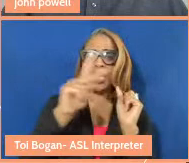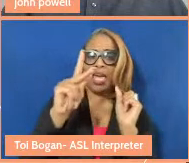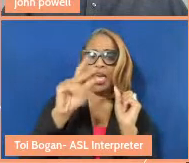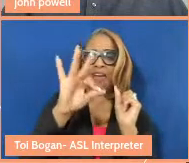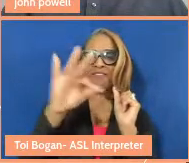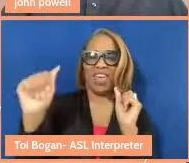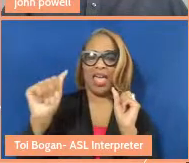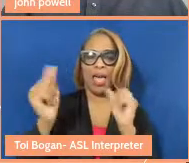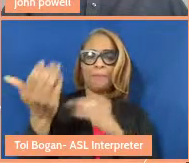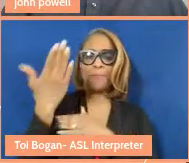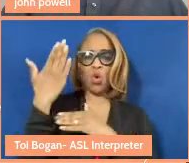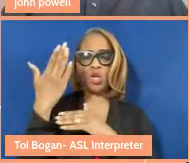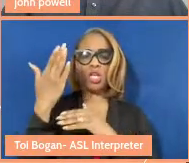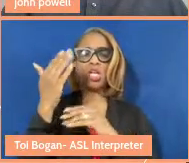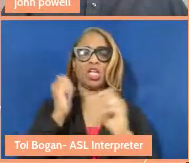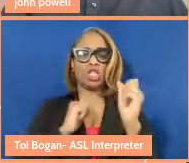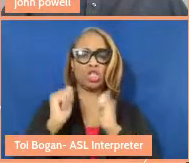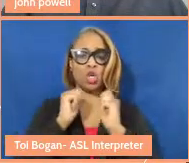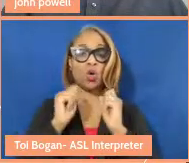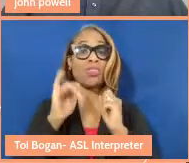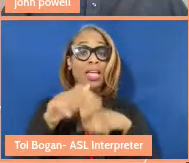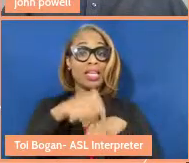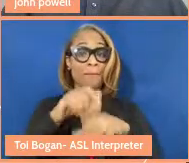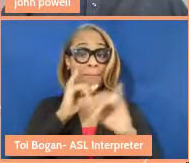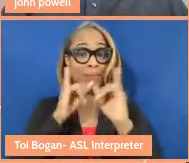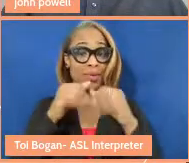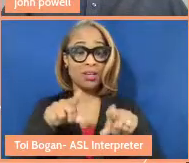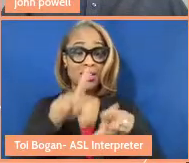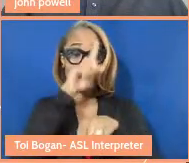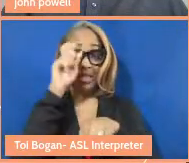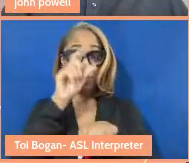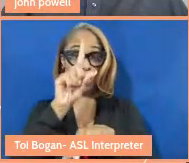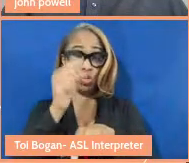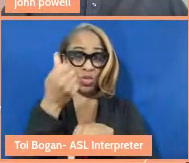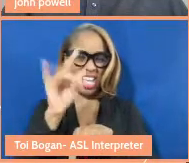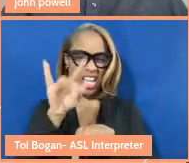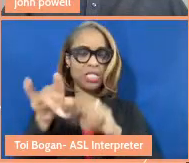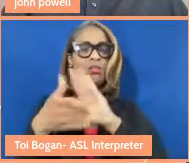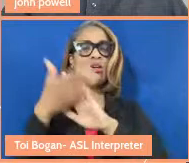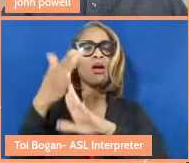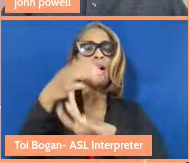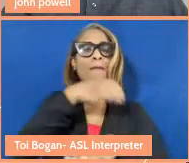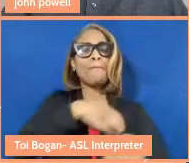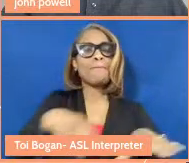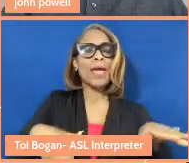the time that I interviewed Cat in the summer of 2018, she was running for mayor of Oakland. And